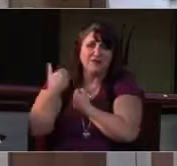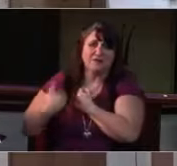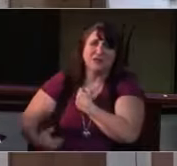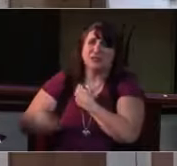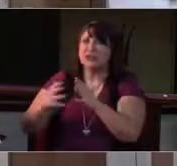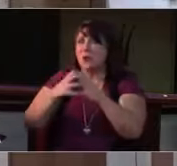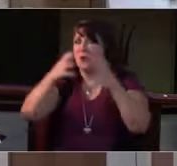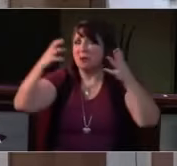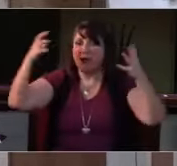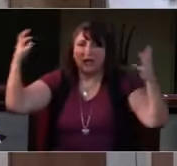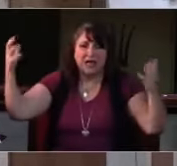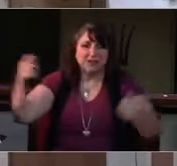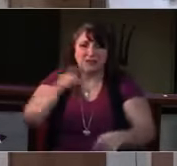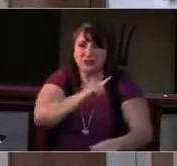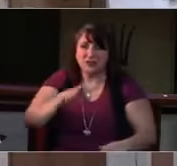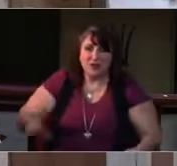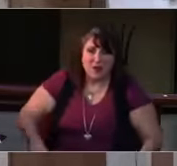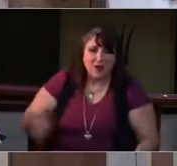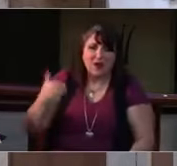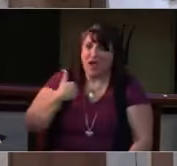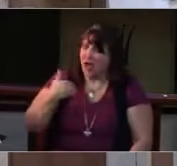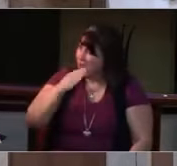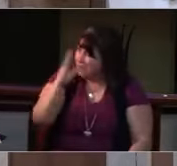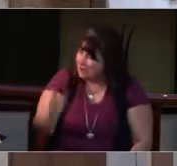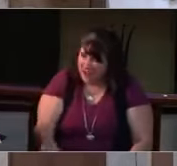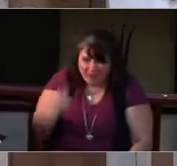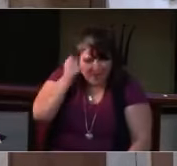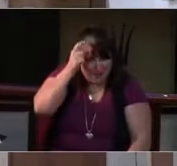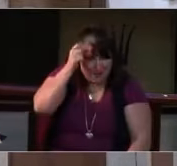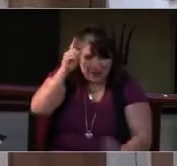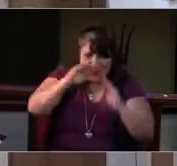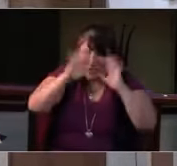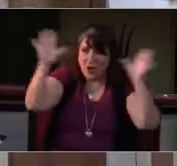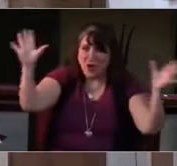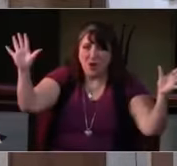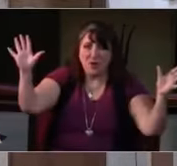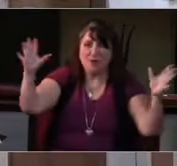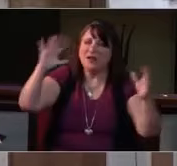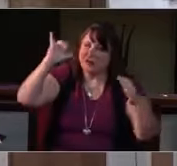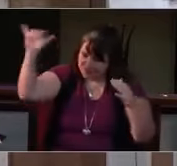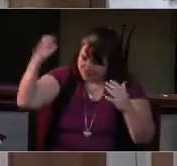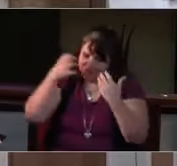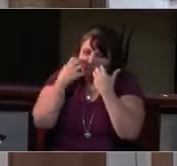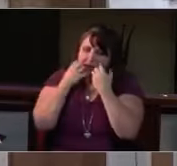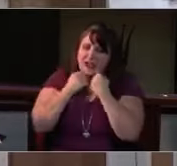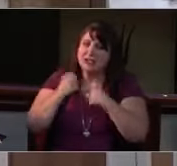who bore all my sin, that I may live again: